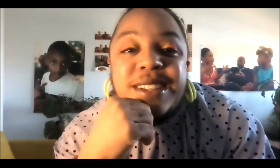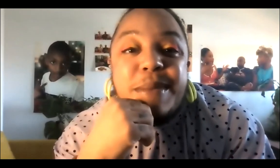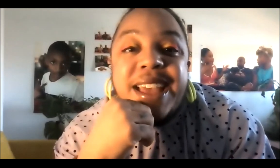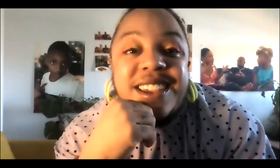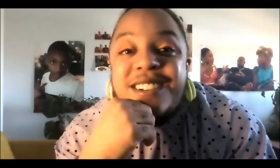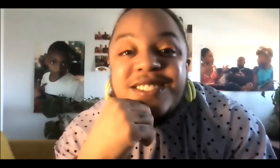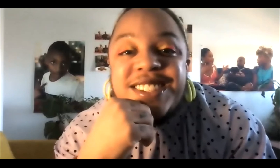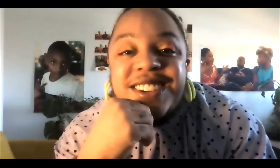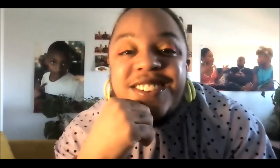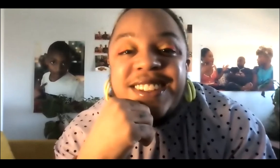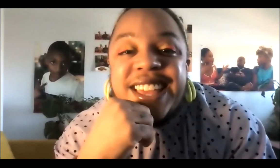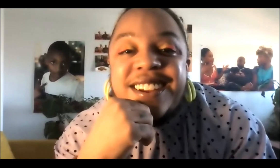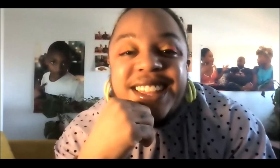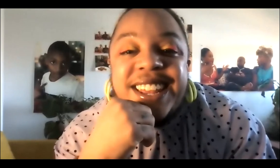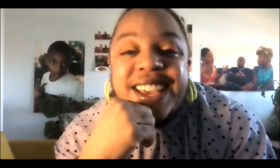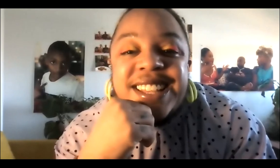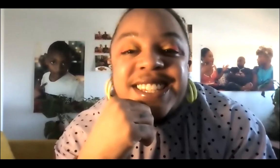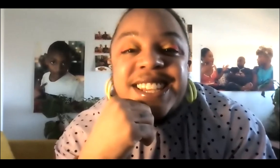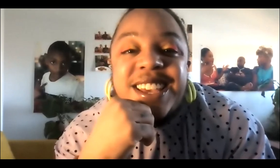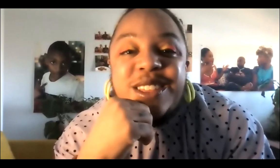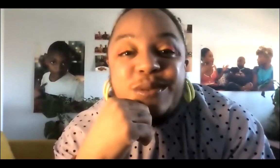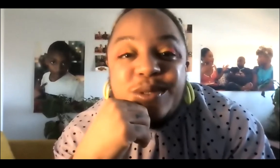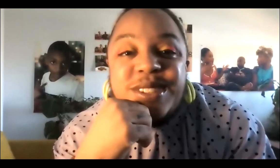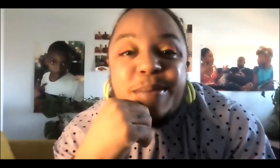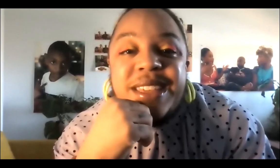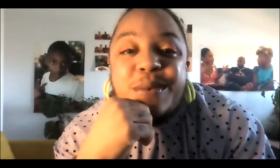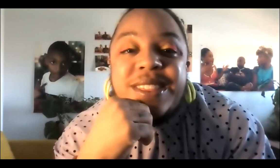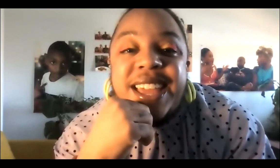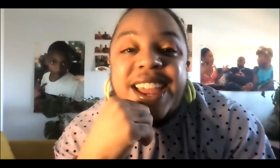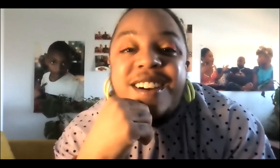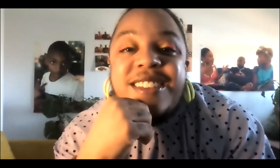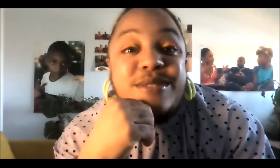and Mad heroes, where they are leading us through something, where they are the